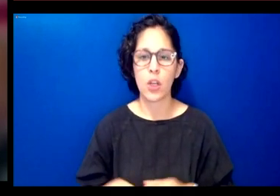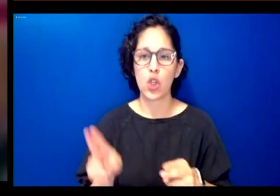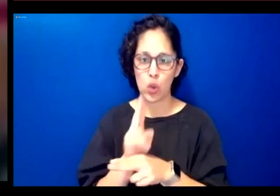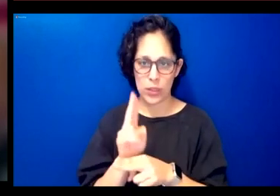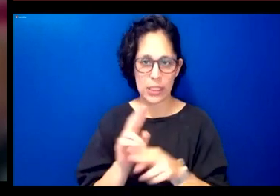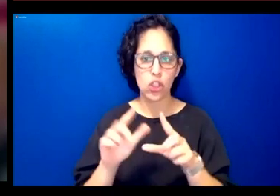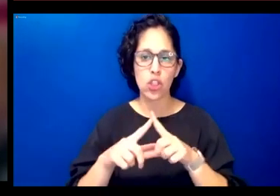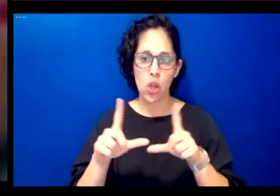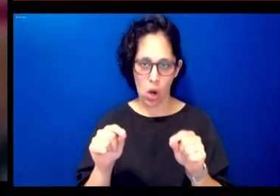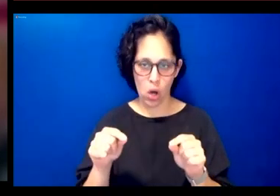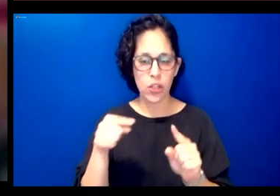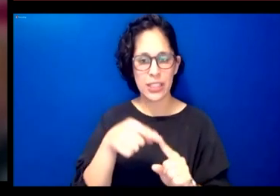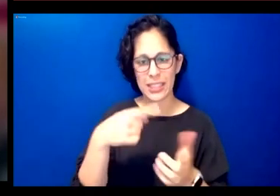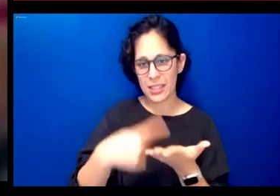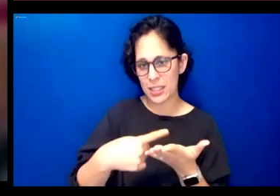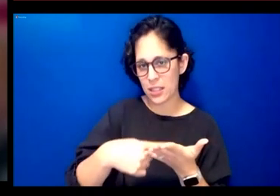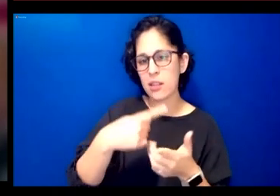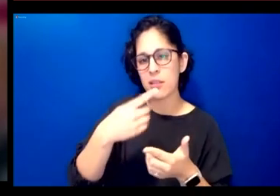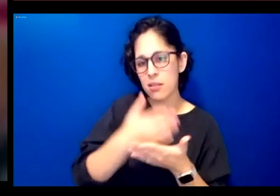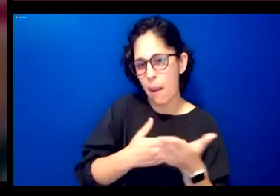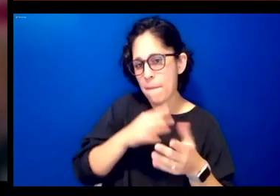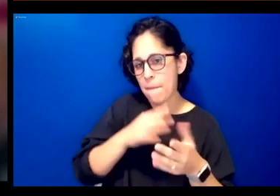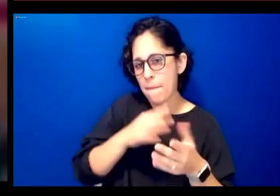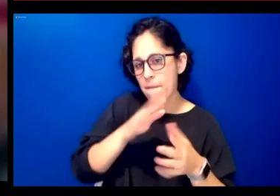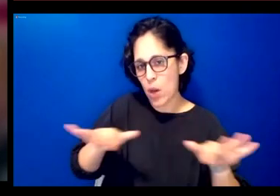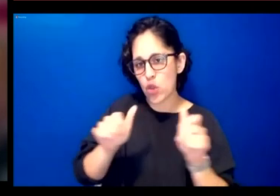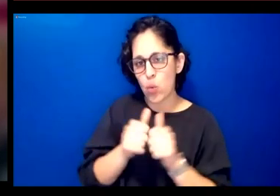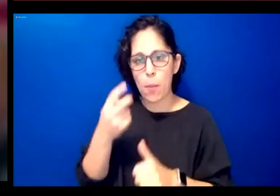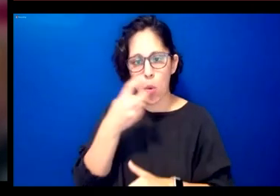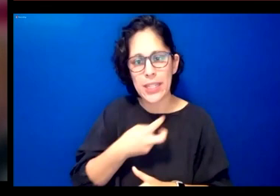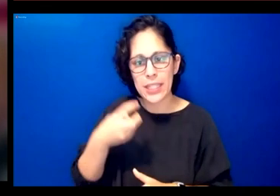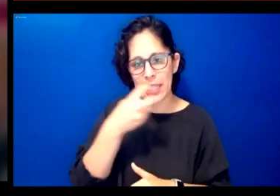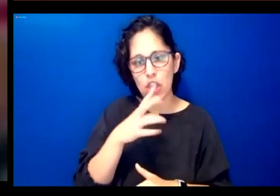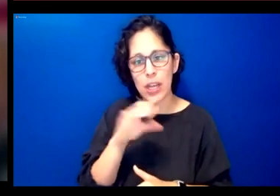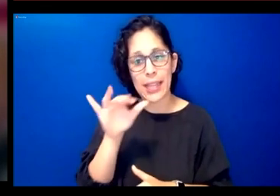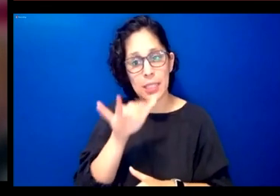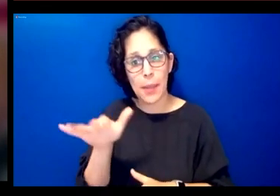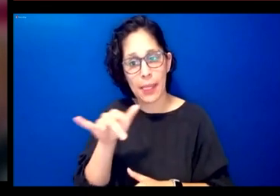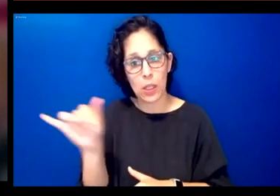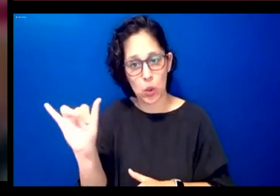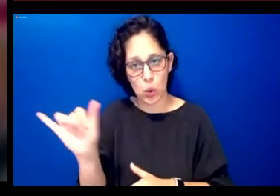and this is discussing some variation in pronunciation and spelling and when the card pops up you